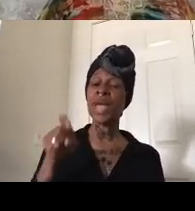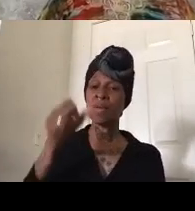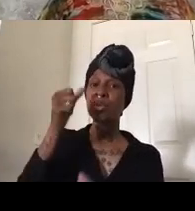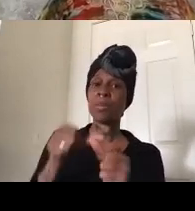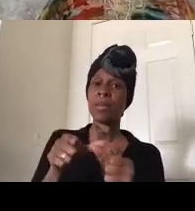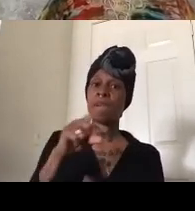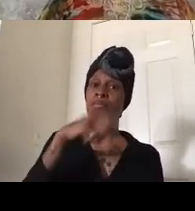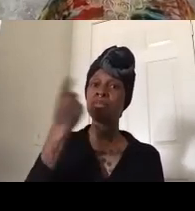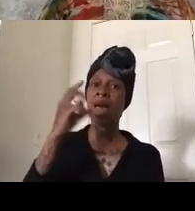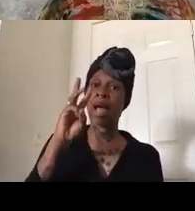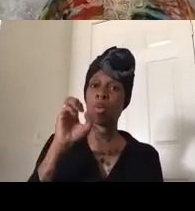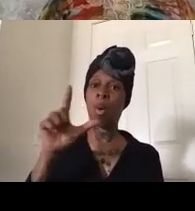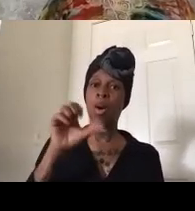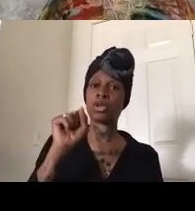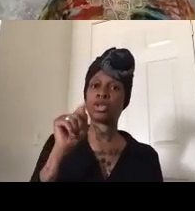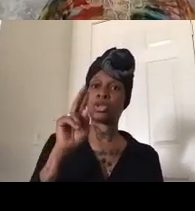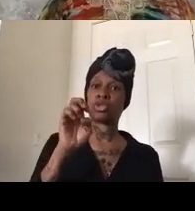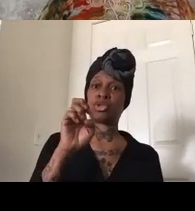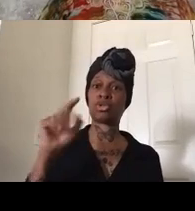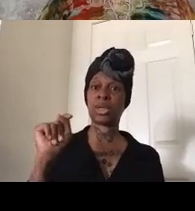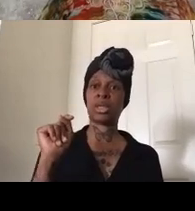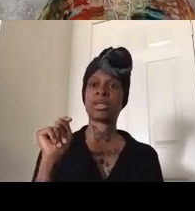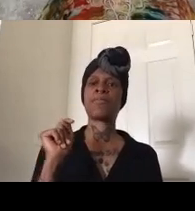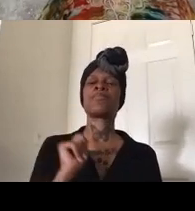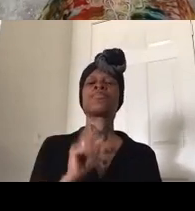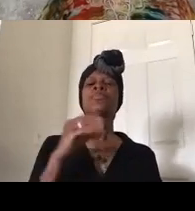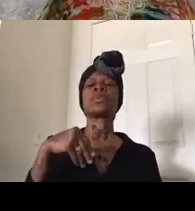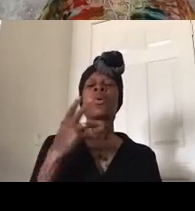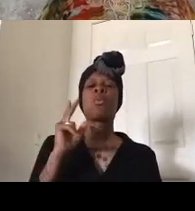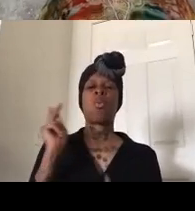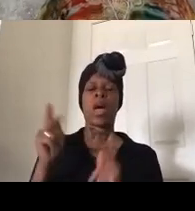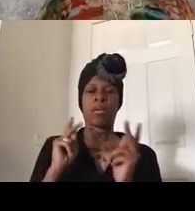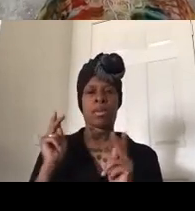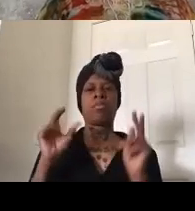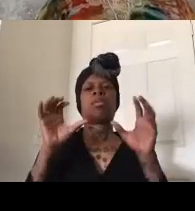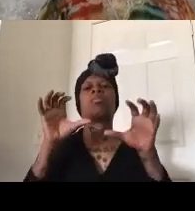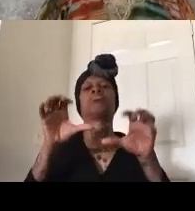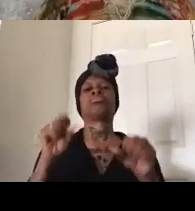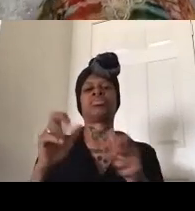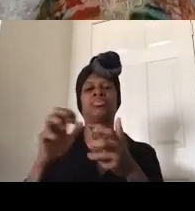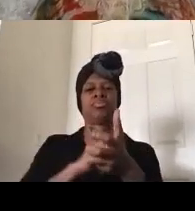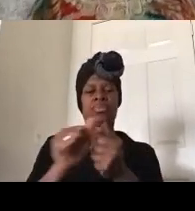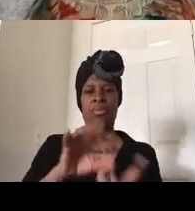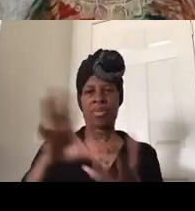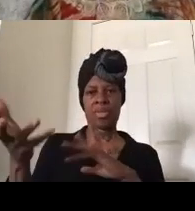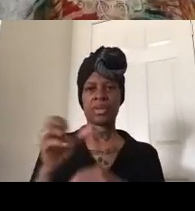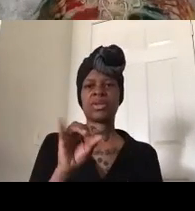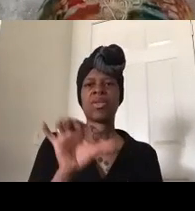sees fit to actually go to tulsa oklahoma on juneteenth so may that invoke the wrath of my